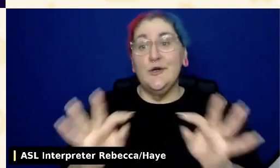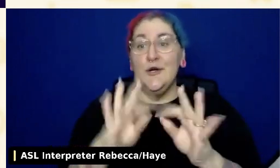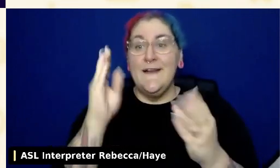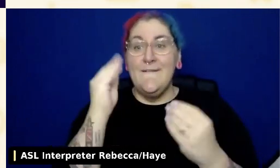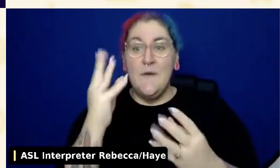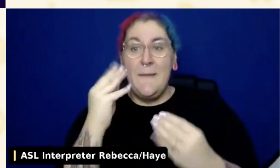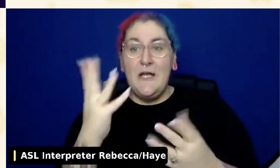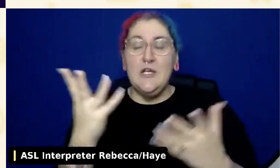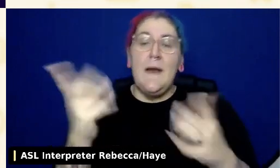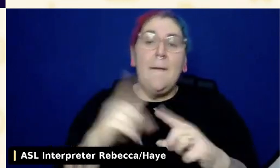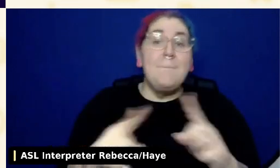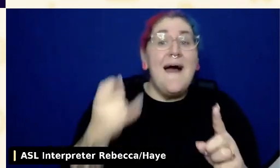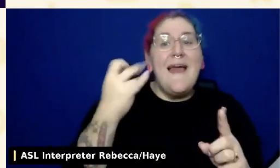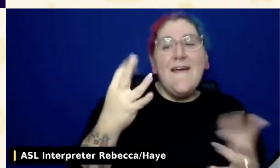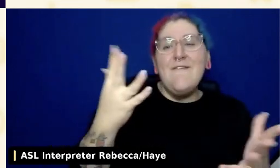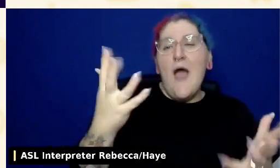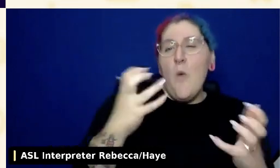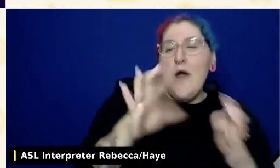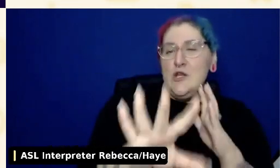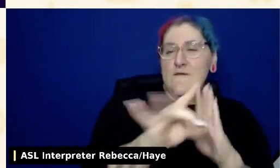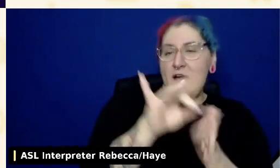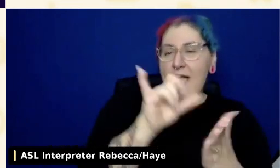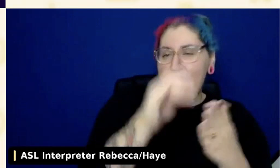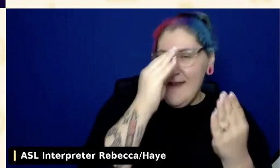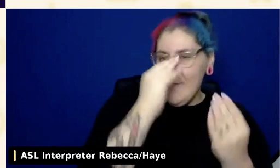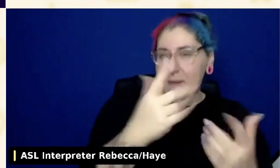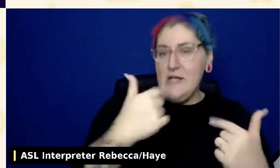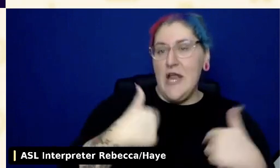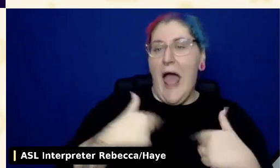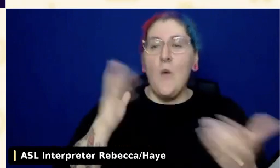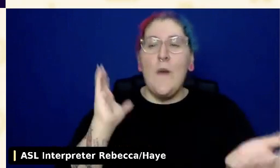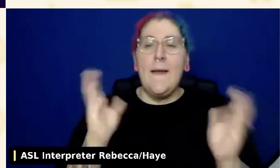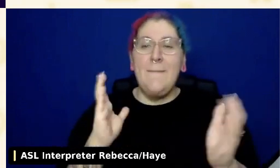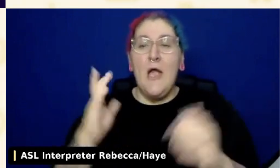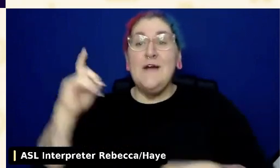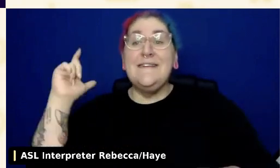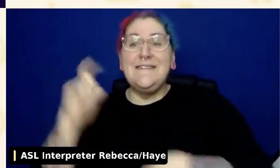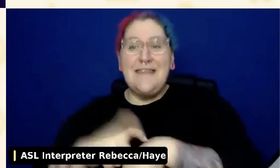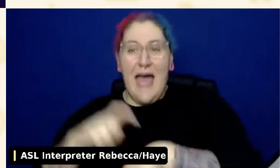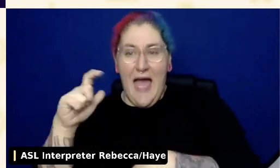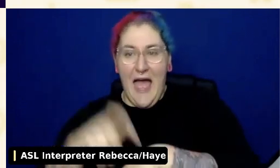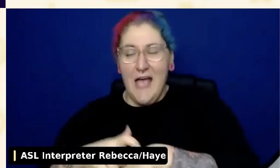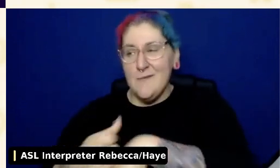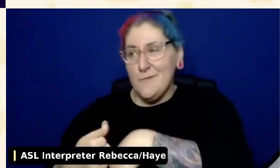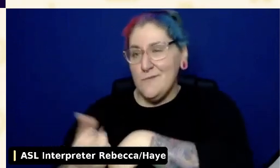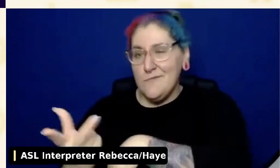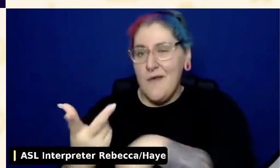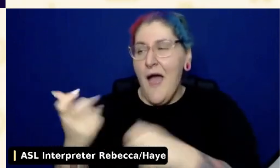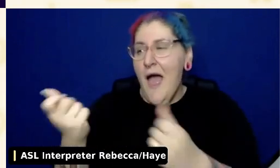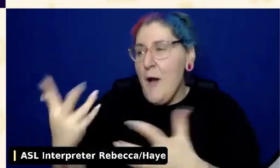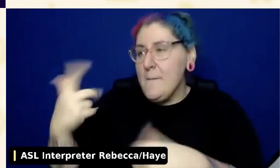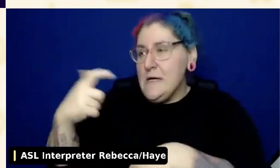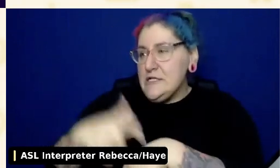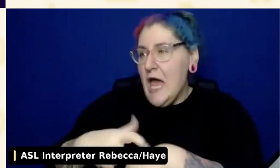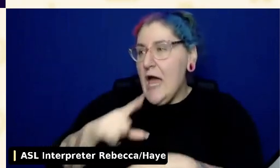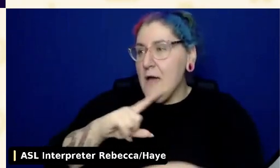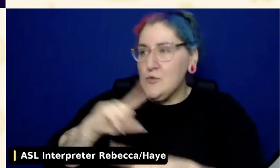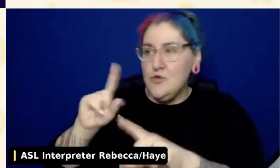for users with motor function impairments against a control baseline, so that we could really get a sense of what the overall time cost